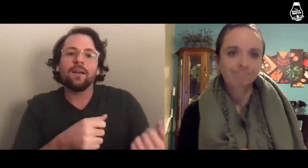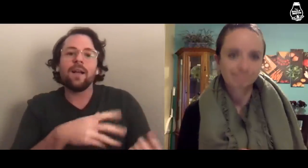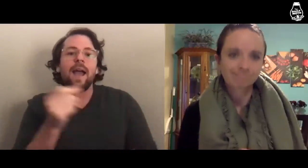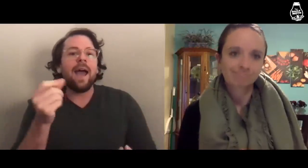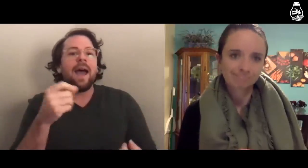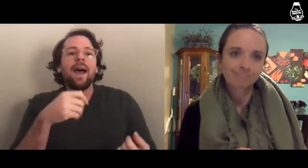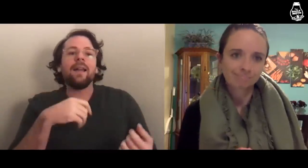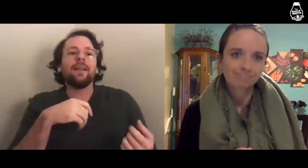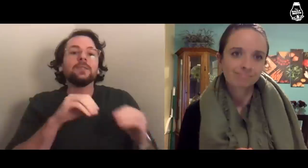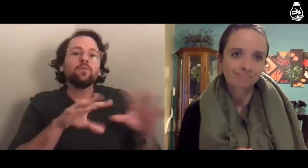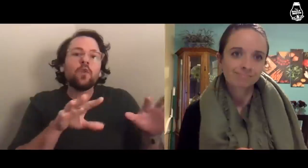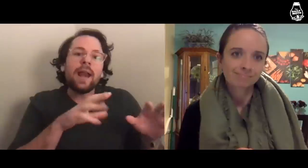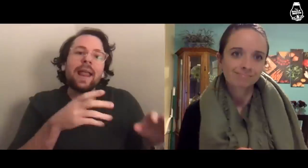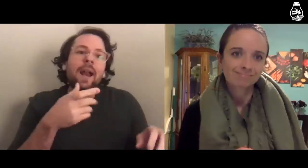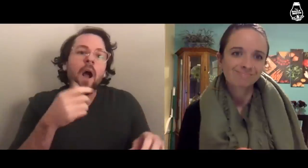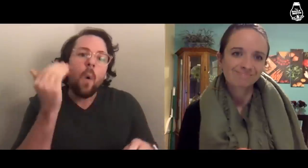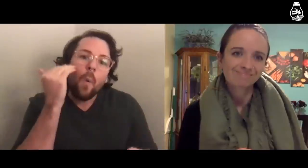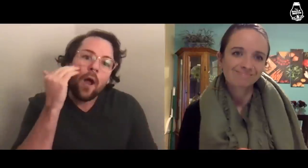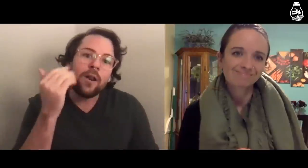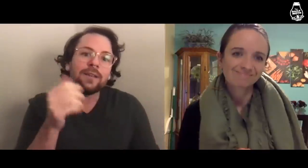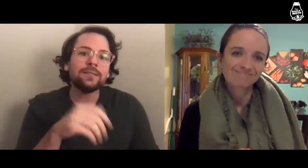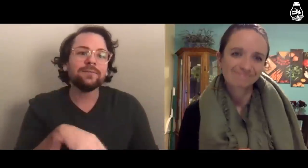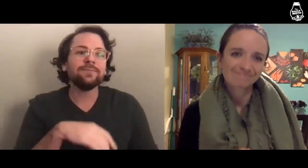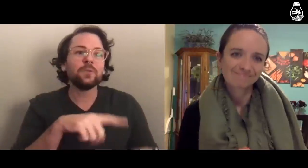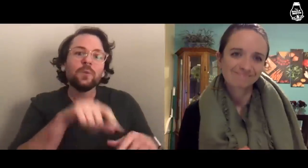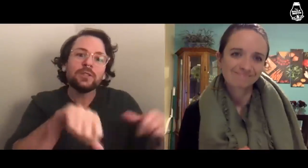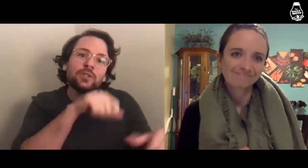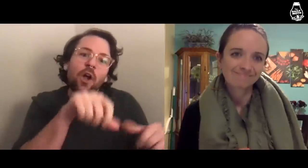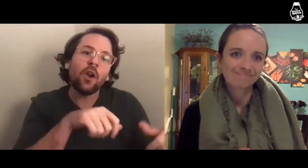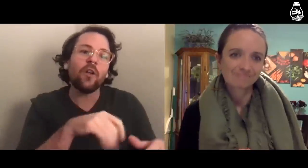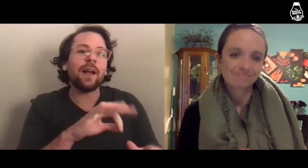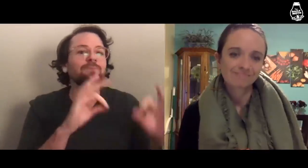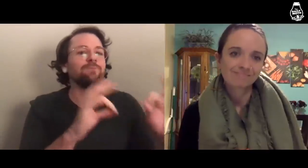and spreading awareness to each other.